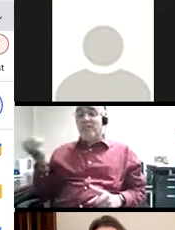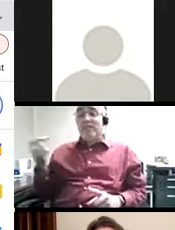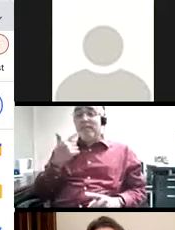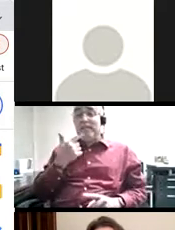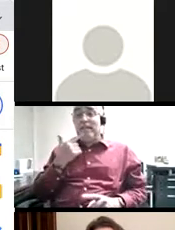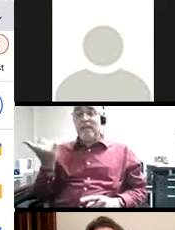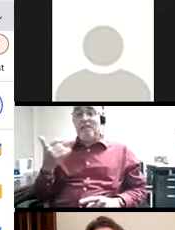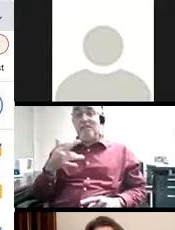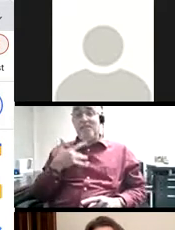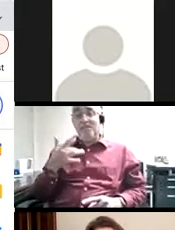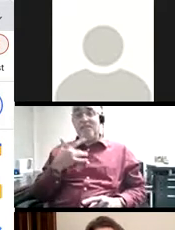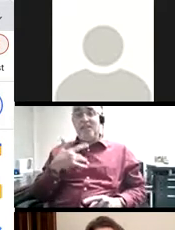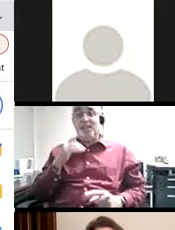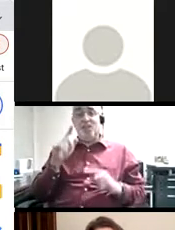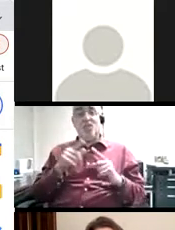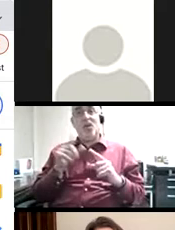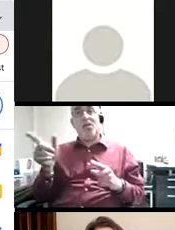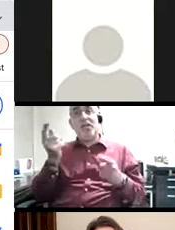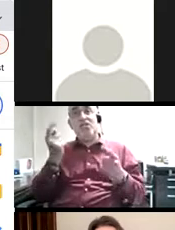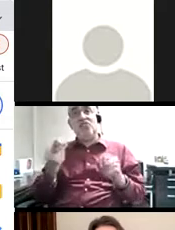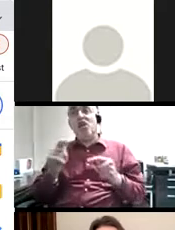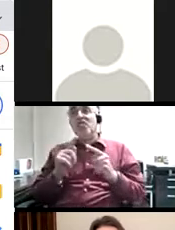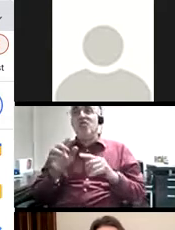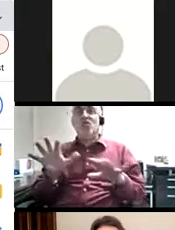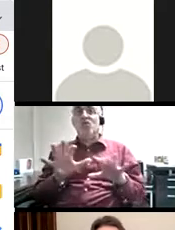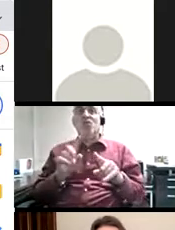A lot of other students shared that they felt this way when they were attempting to craft